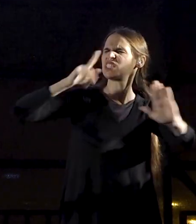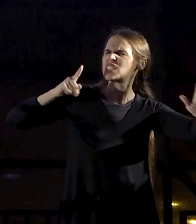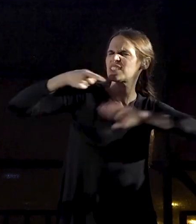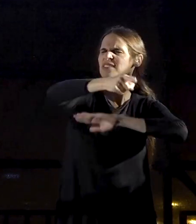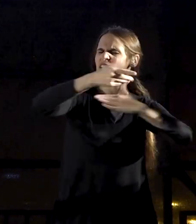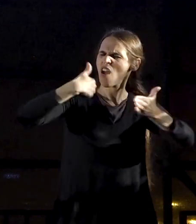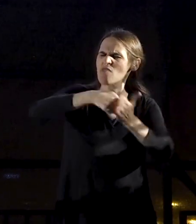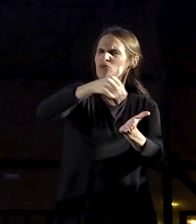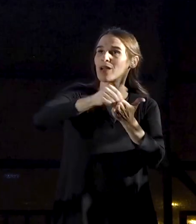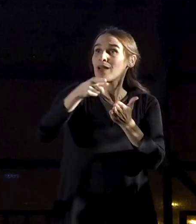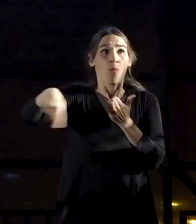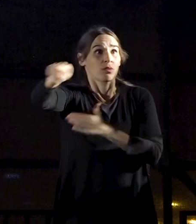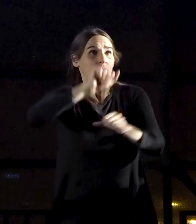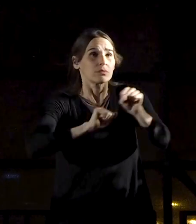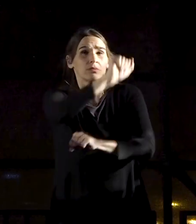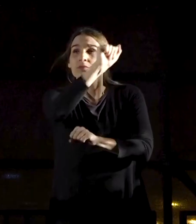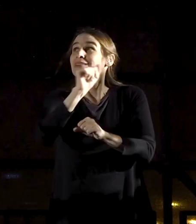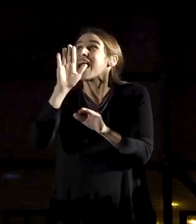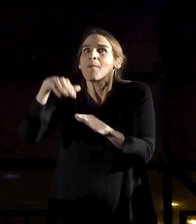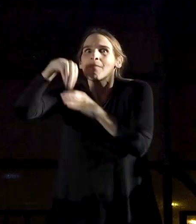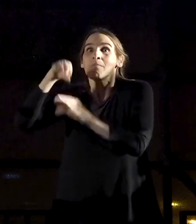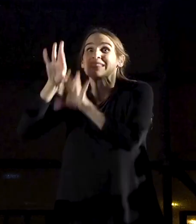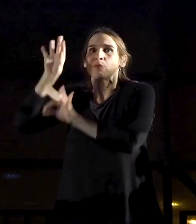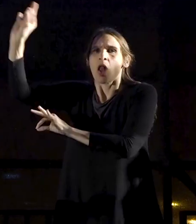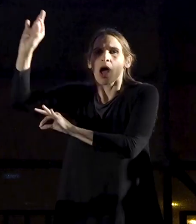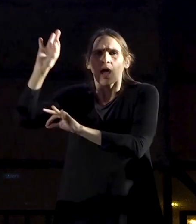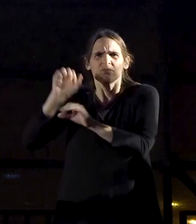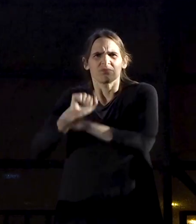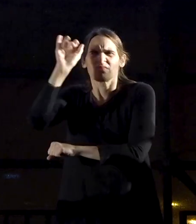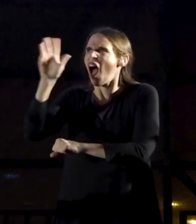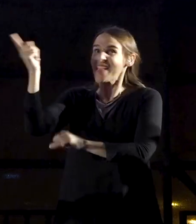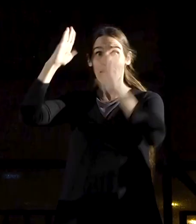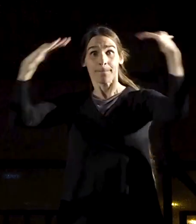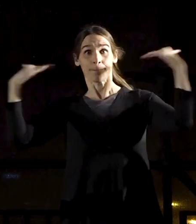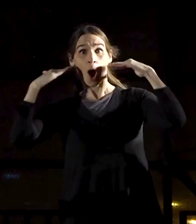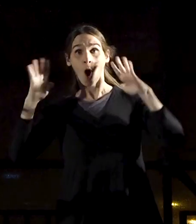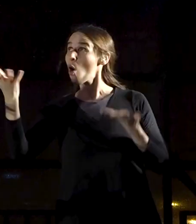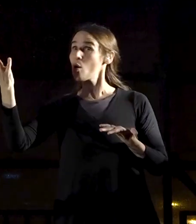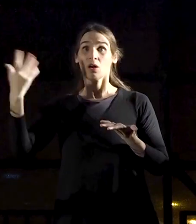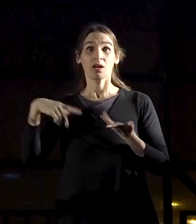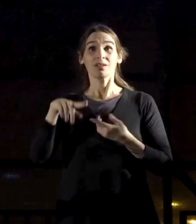the protests by millions of Israelis, including those that have voted for you. Are you like Pharaoh, whose heart was hardened by God?